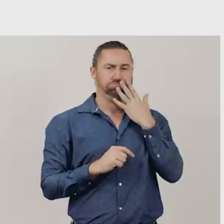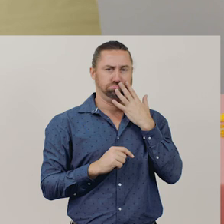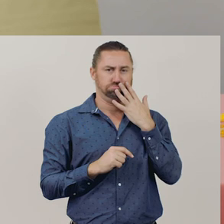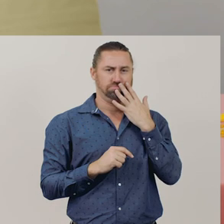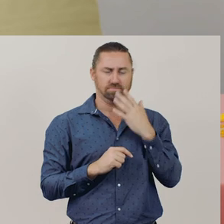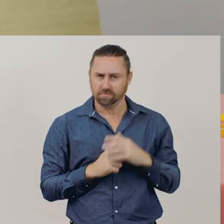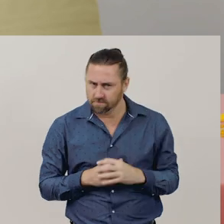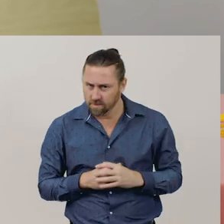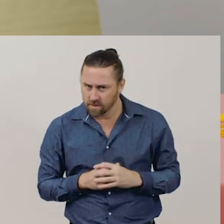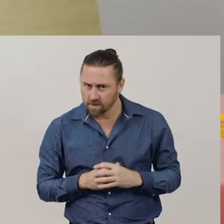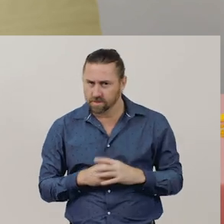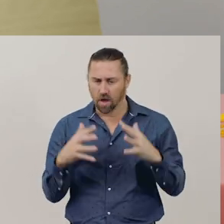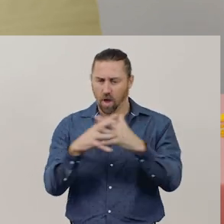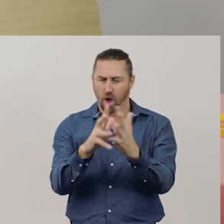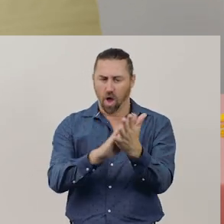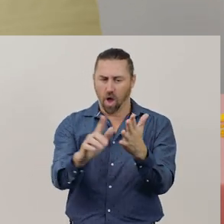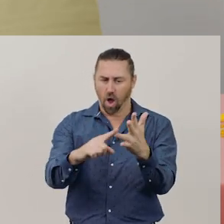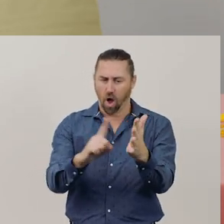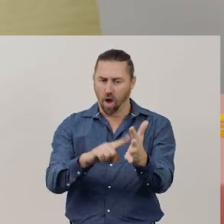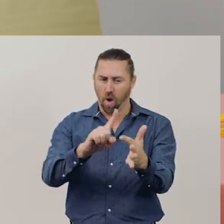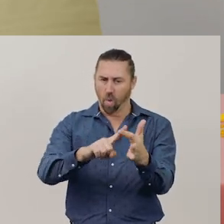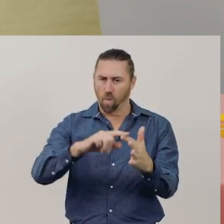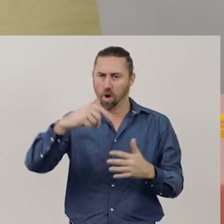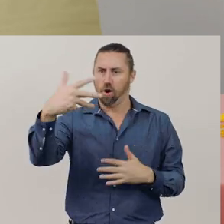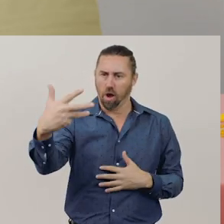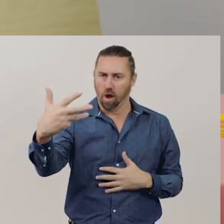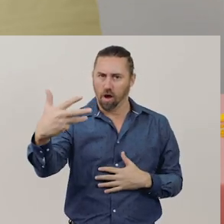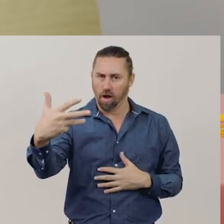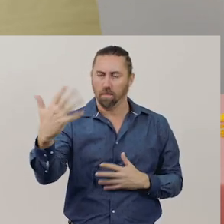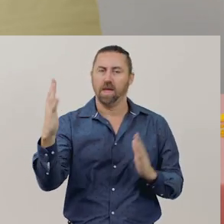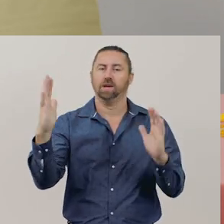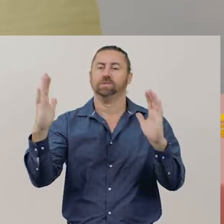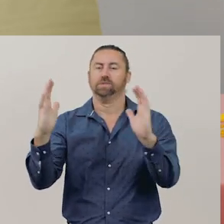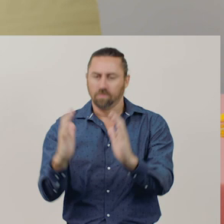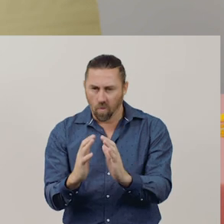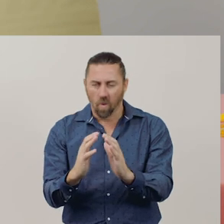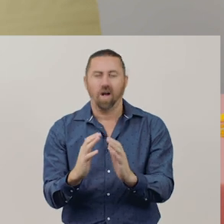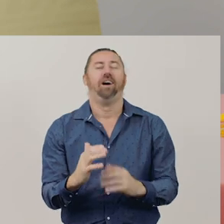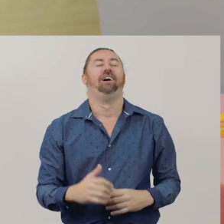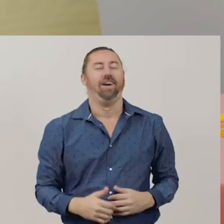This whole amount of bananas has decreased, so it is a subtraction problem.